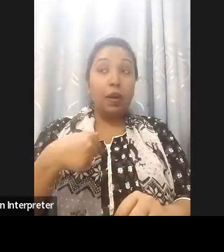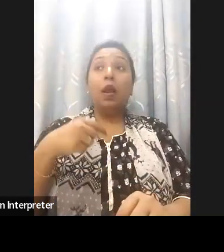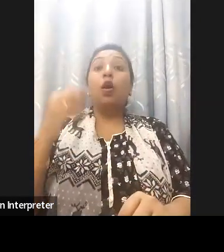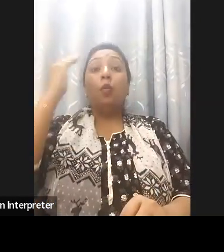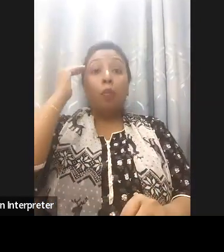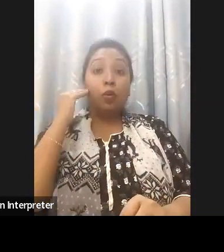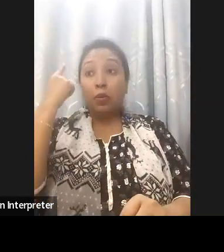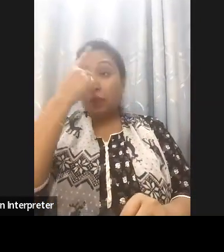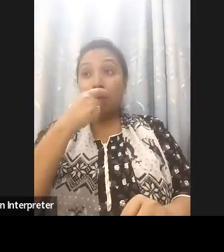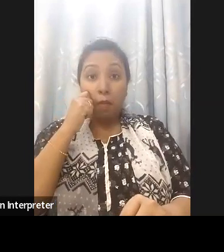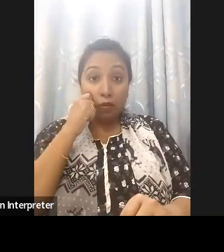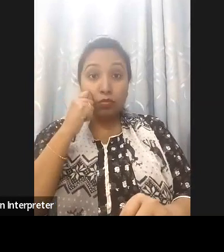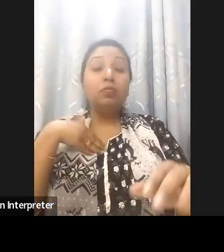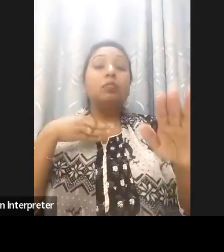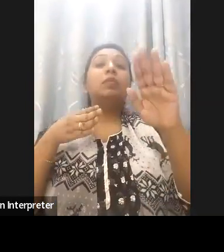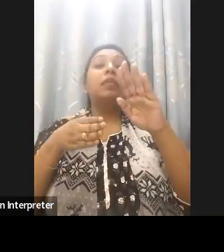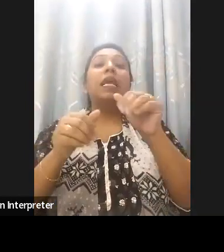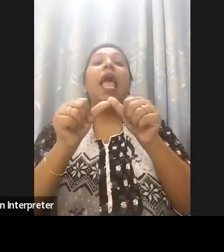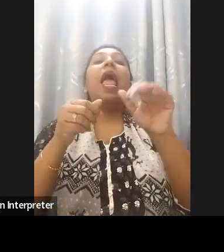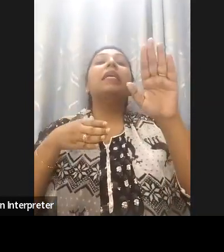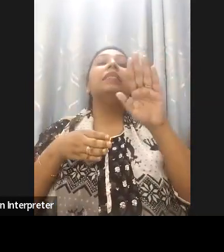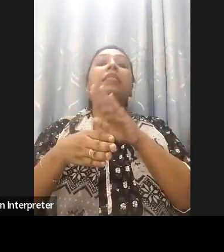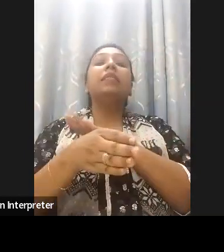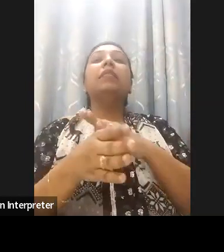that means it is an accessibility of infrastructural accessibility